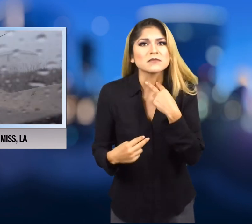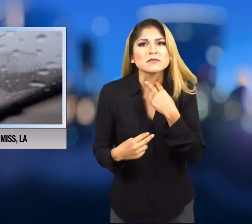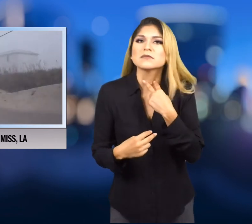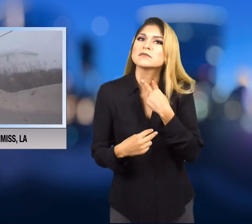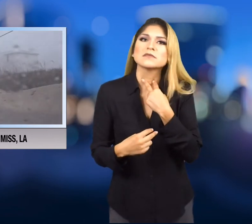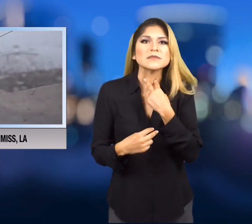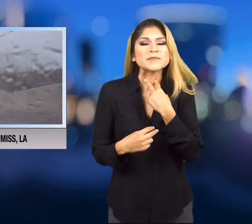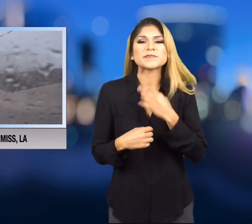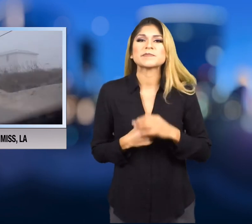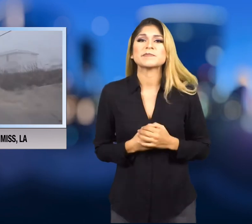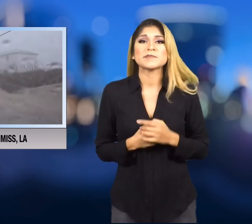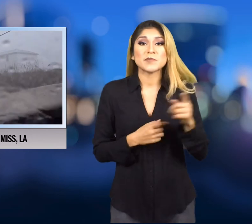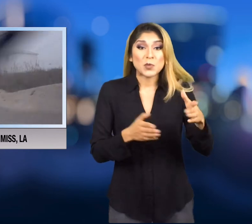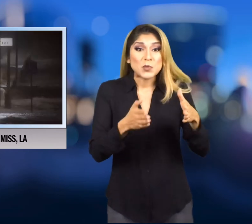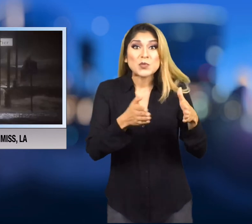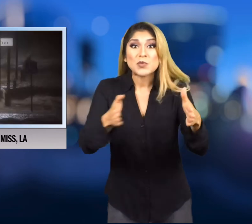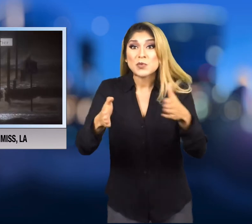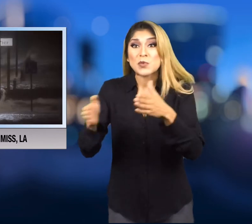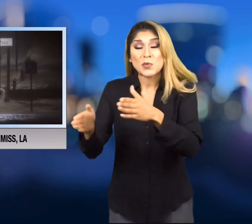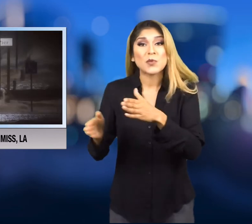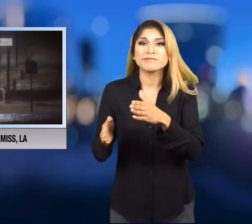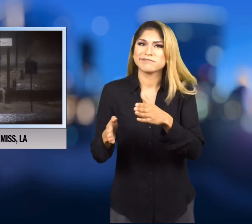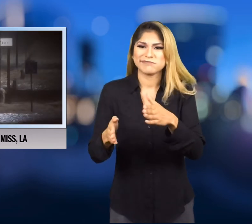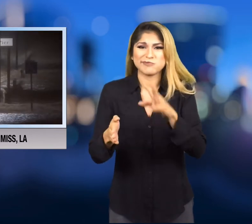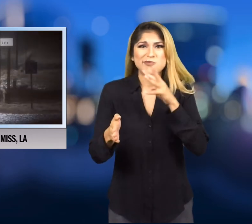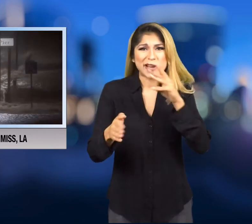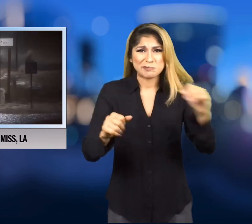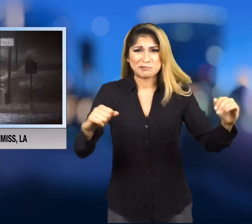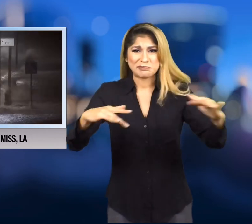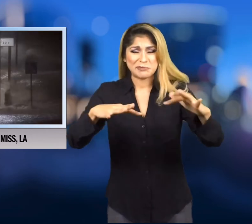Some roads are completely